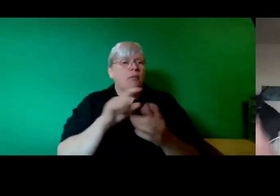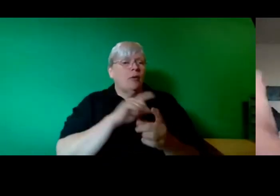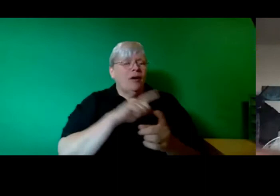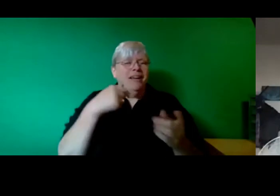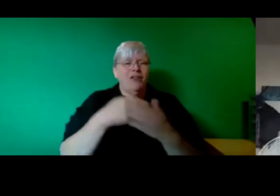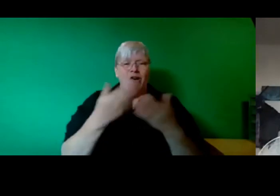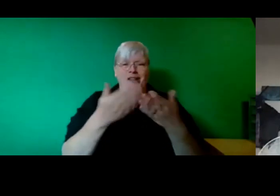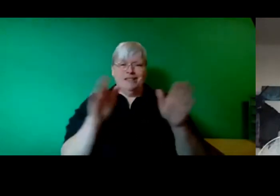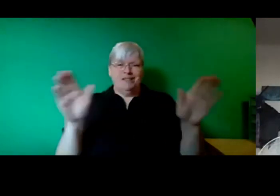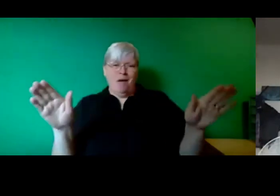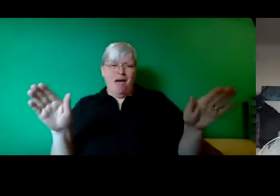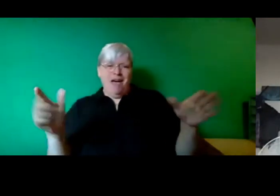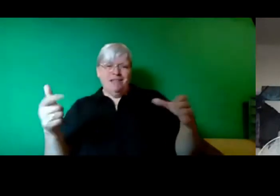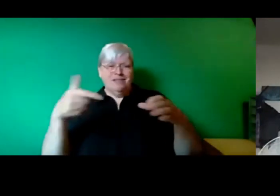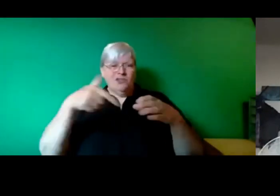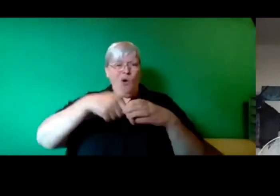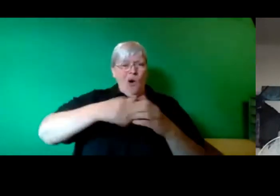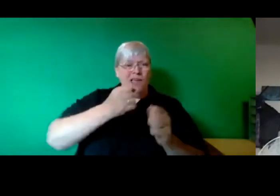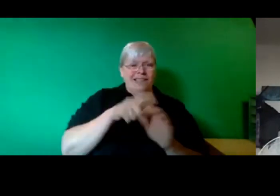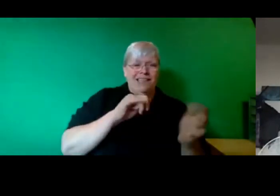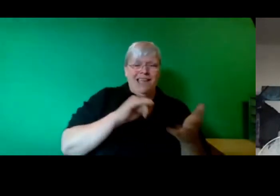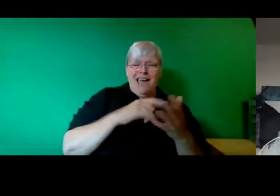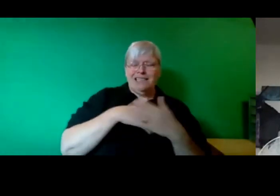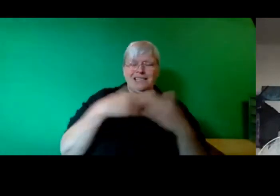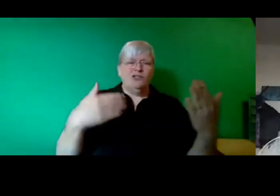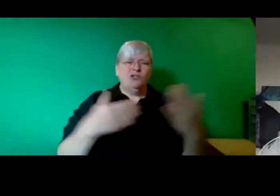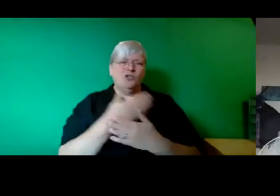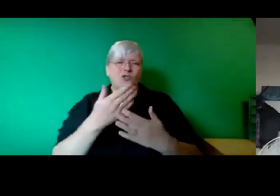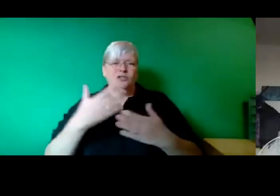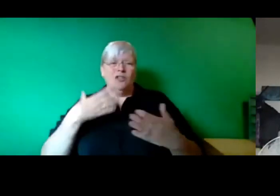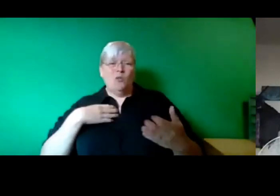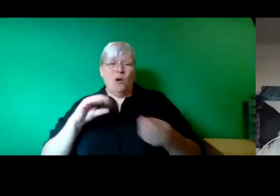see an expansion in renewables so they want to make some money out of the deal.